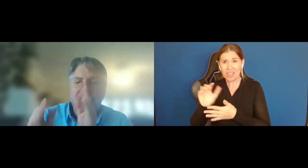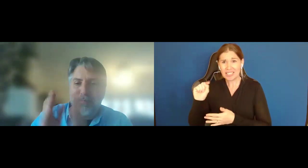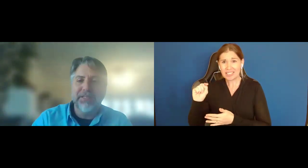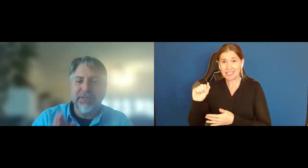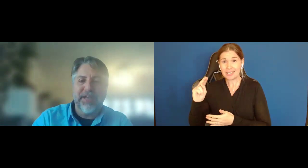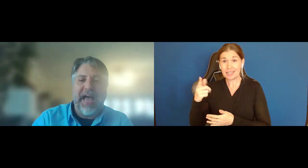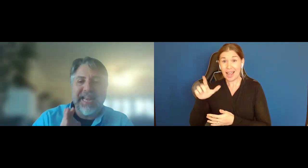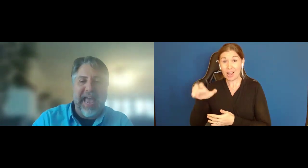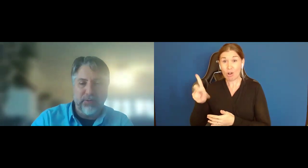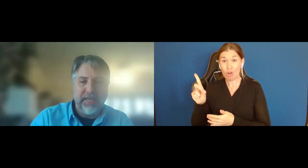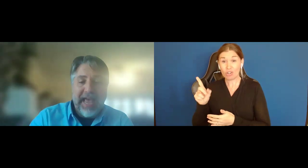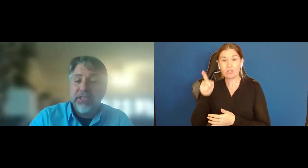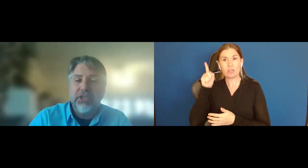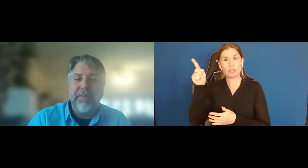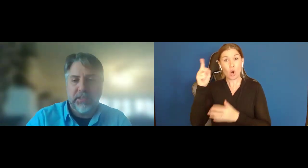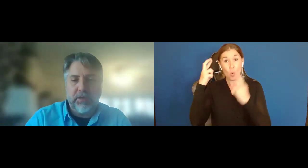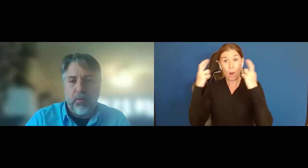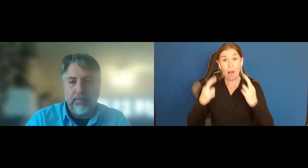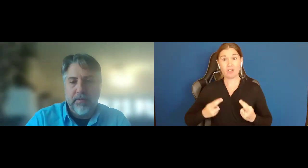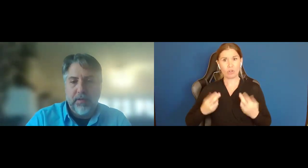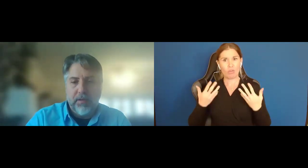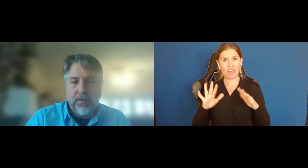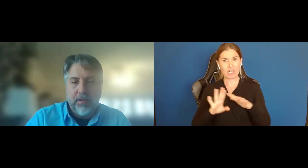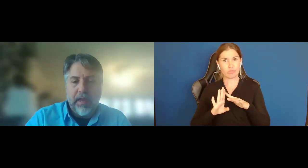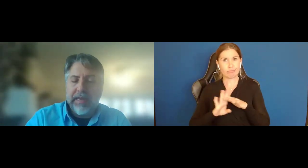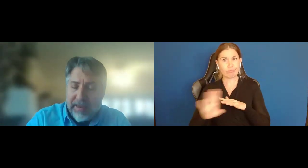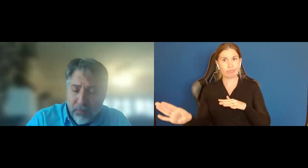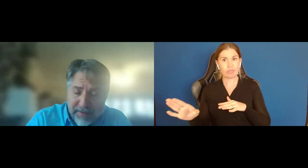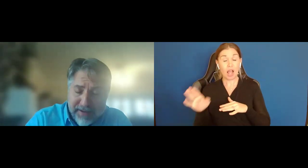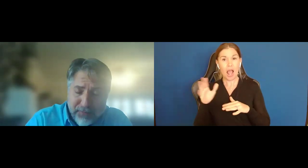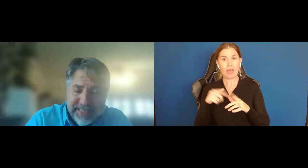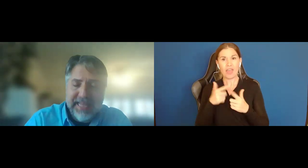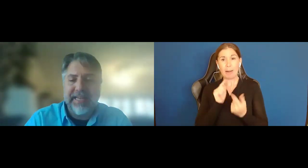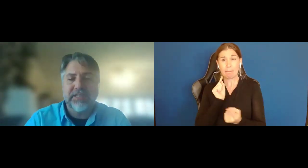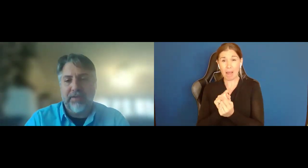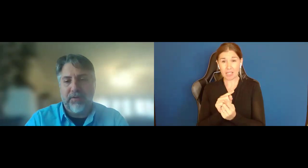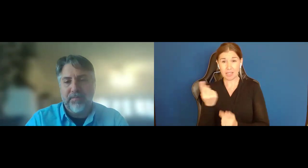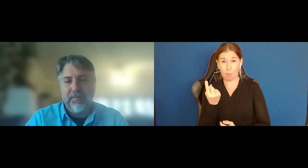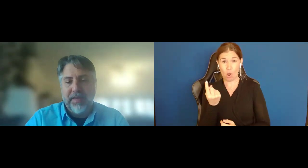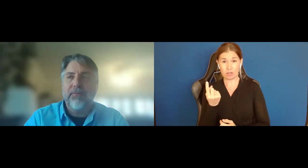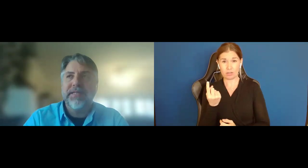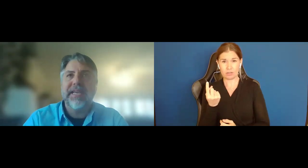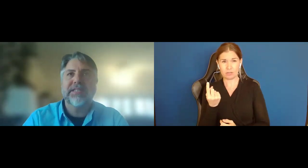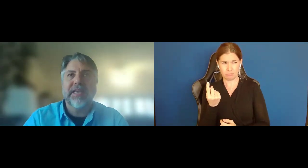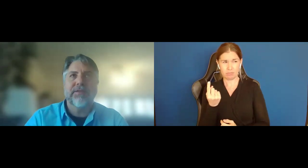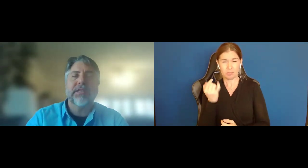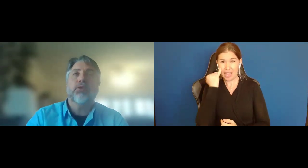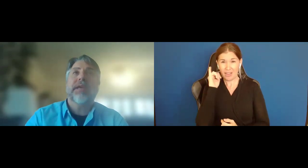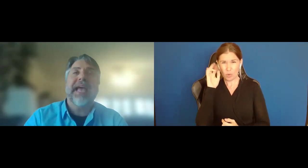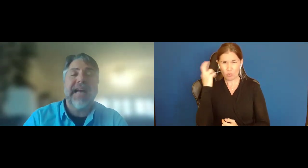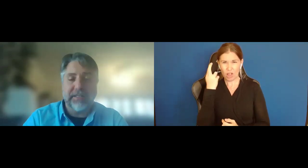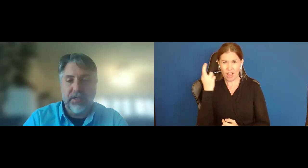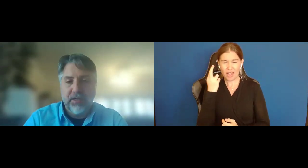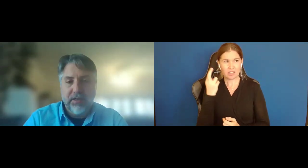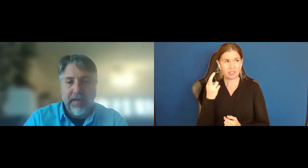Rapunzel got out and she met someone. If we take that as a given that you cannot